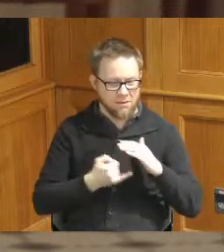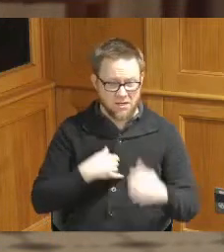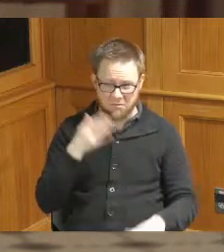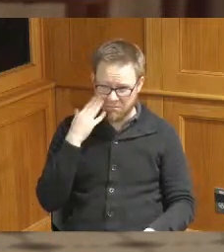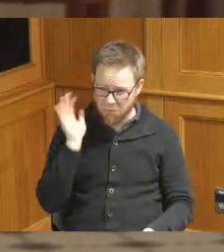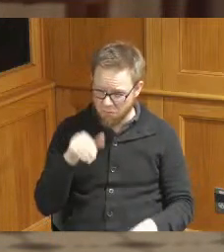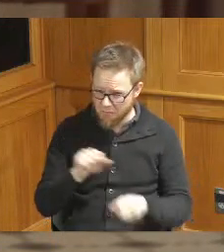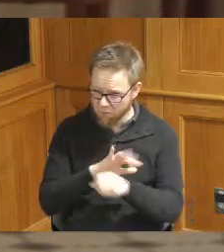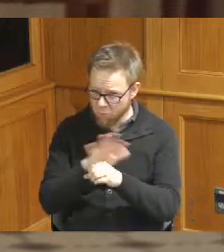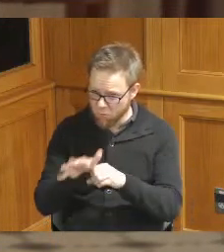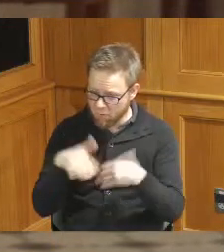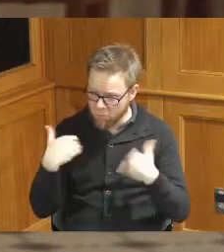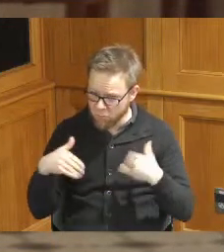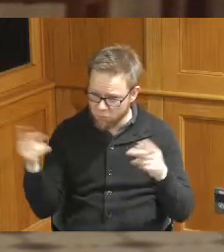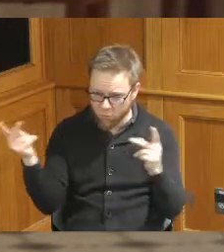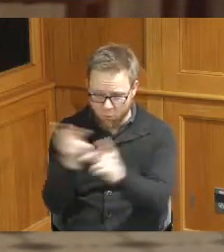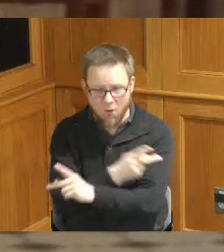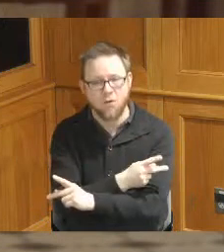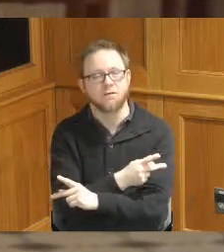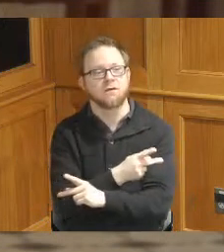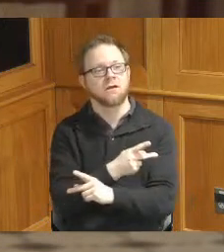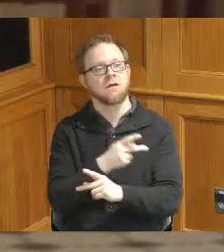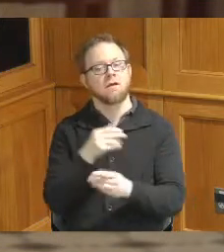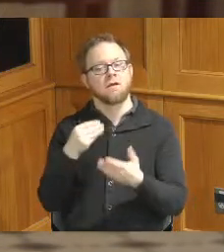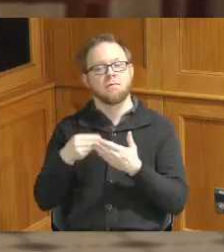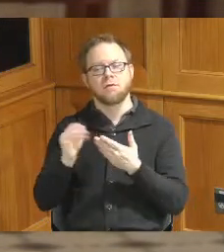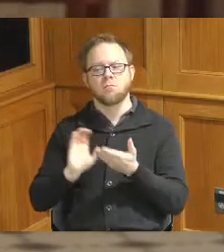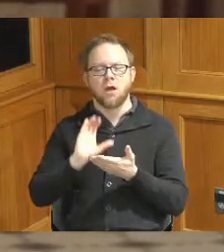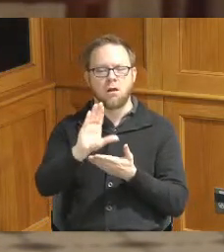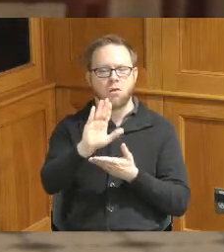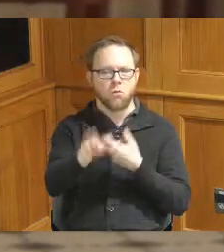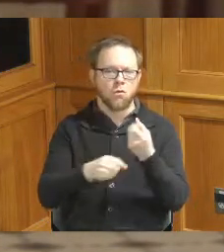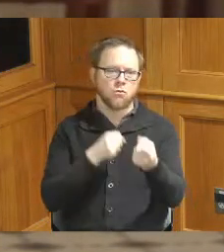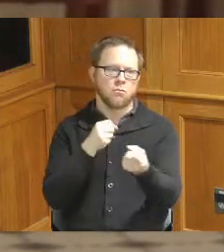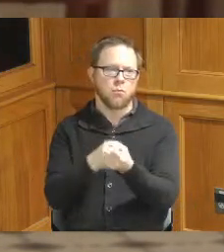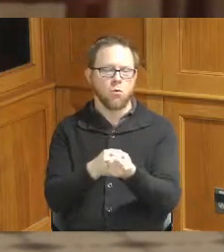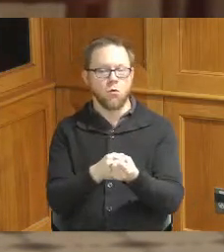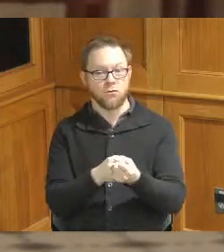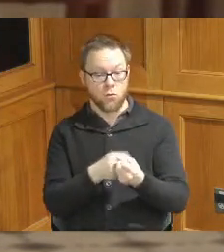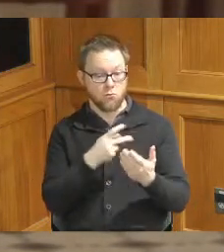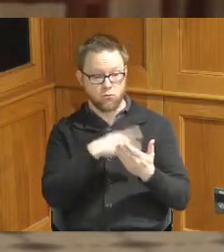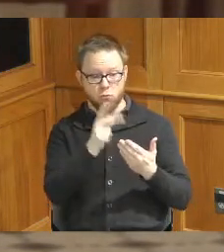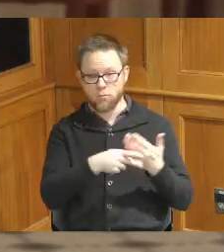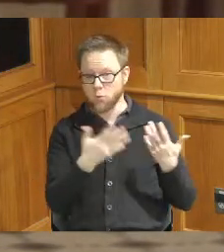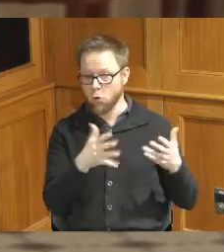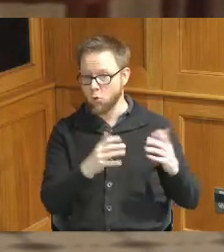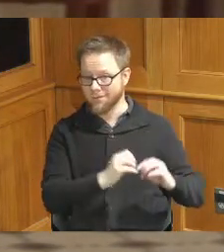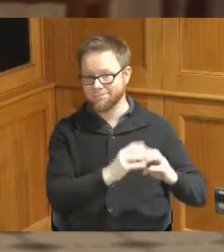by the pandemic Grant funds are intended to leverage existing programs such as outdoor